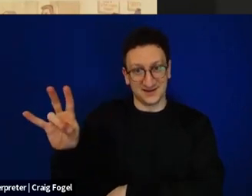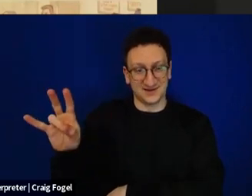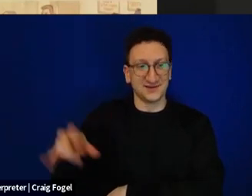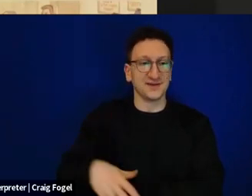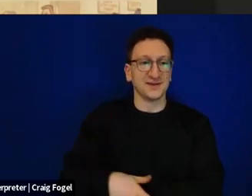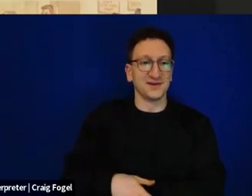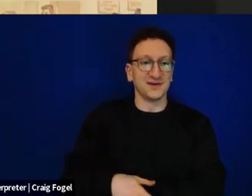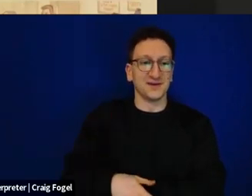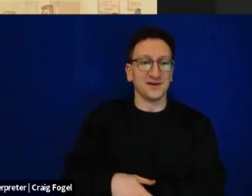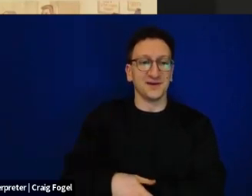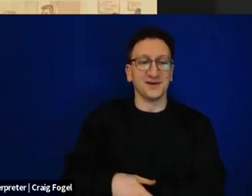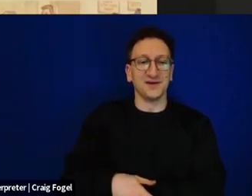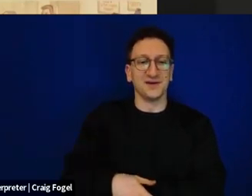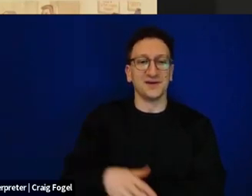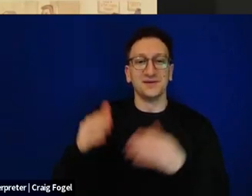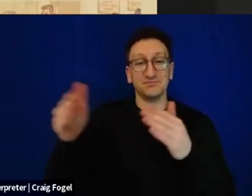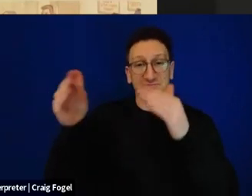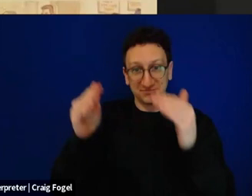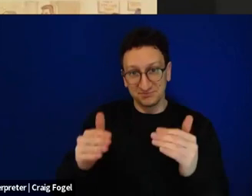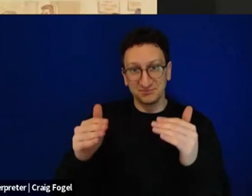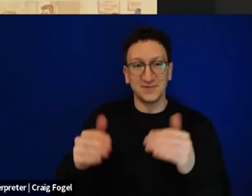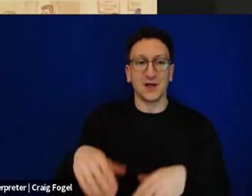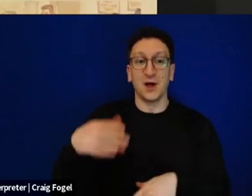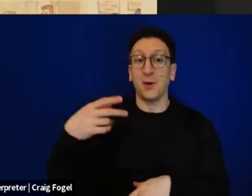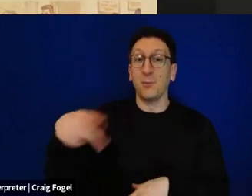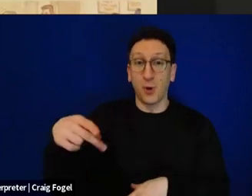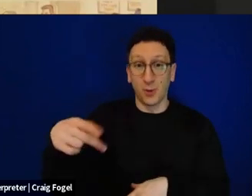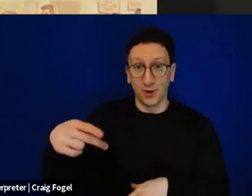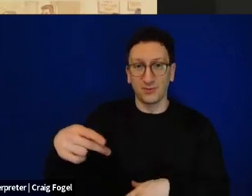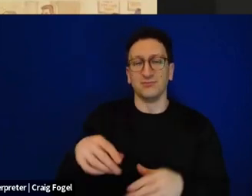through the Haggadah Yisraelit with the purple cover that came out in 2004,